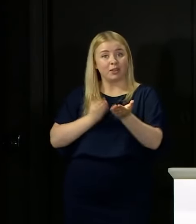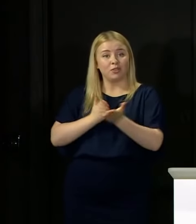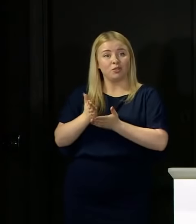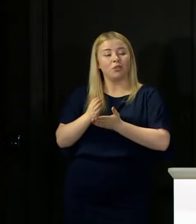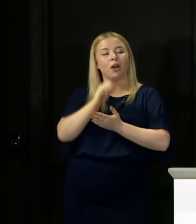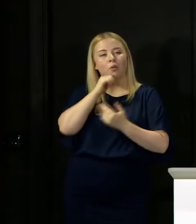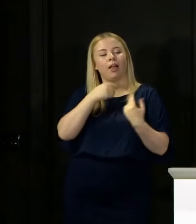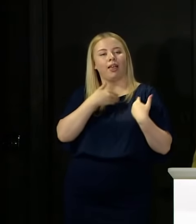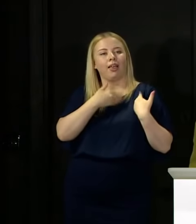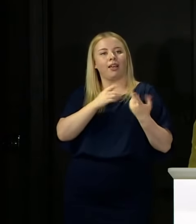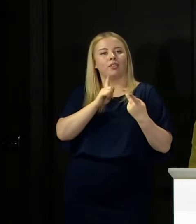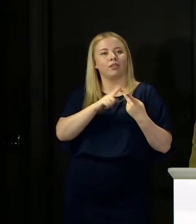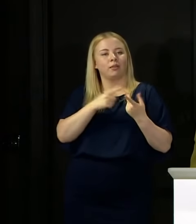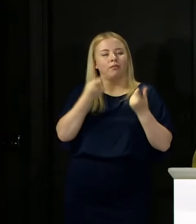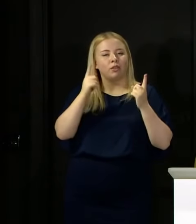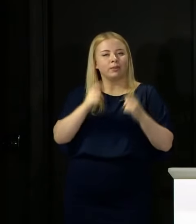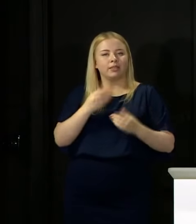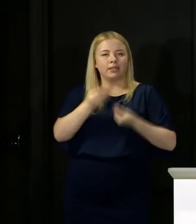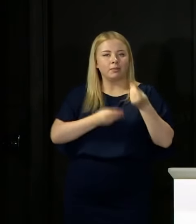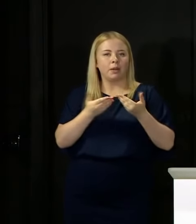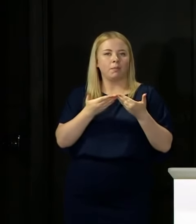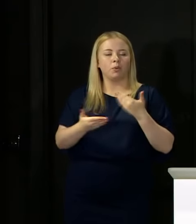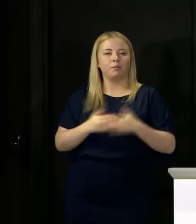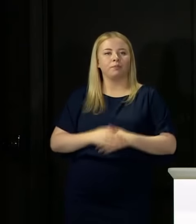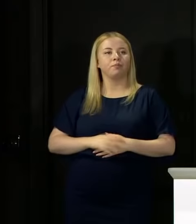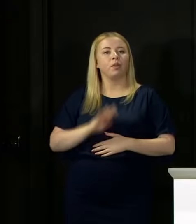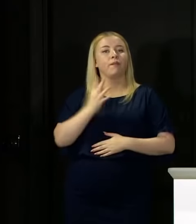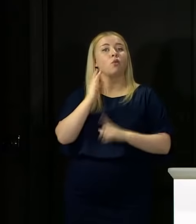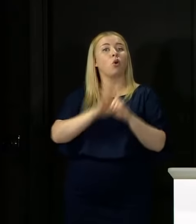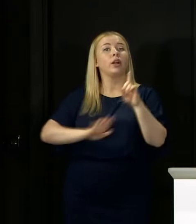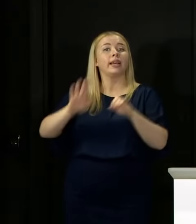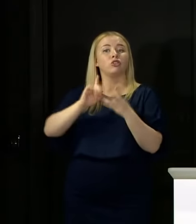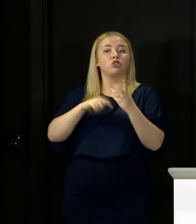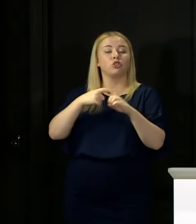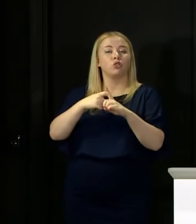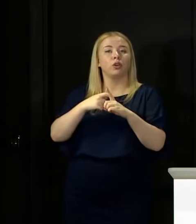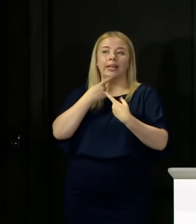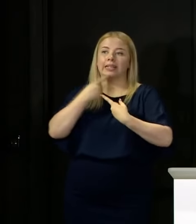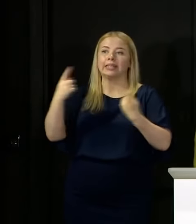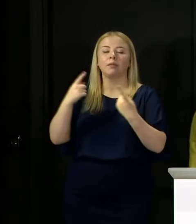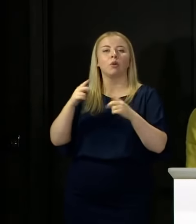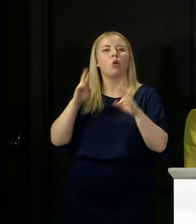I will hand over to the Deputy First Minister on that point. On the four nations statement, hopefully we will get agreement on that.